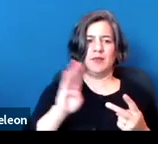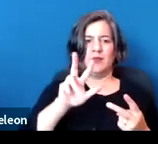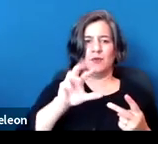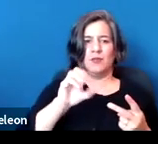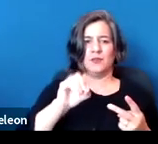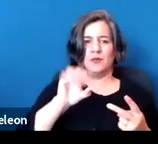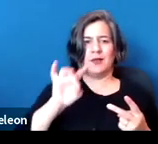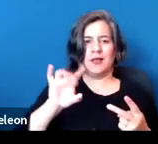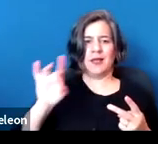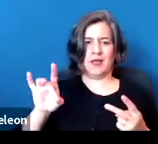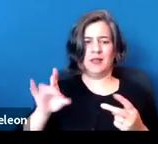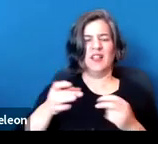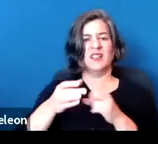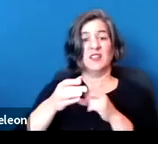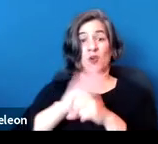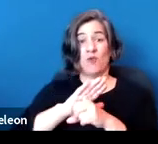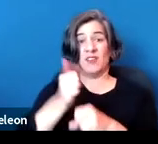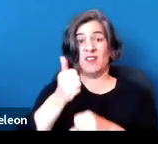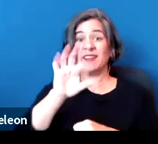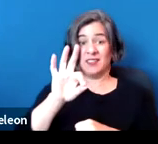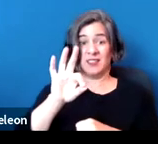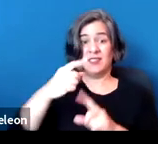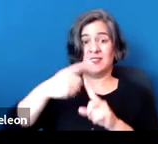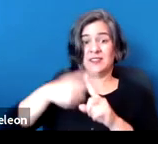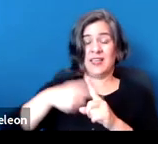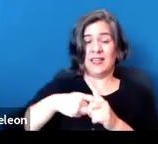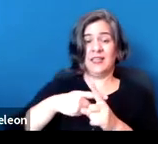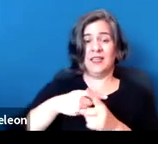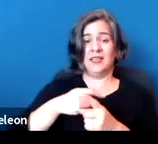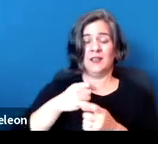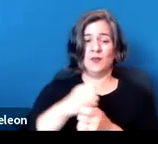which is the COVID-19 Tenant Relief Act of 2020.